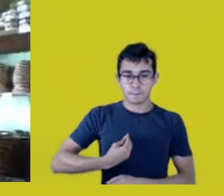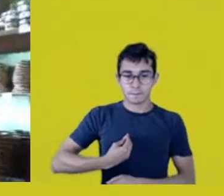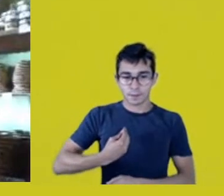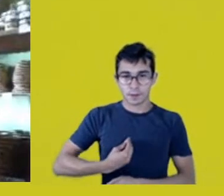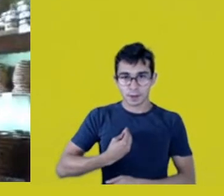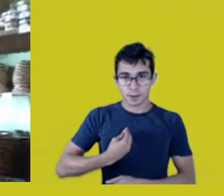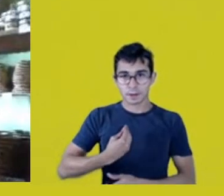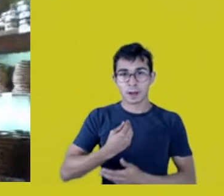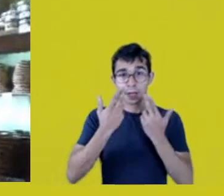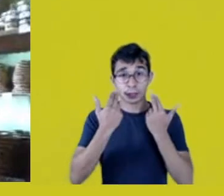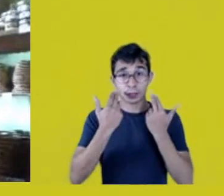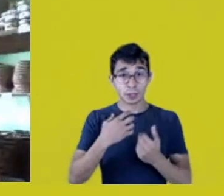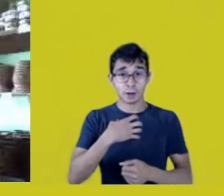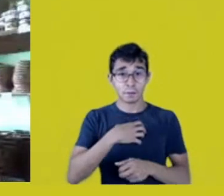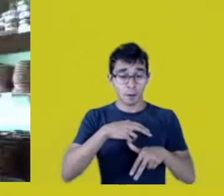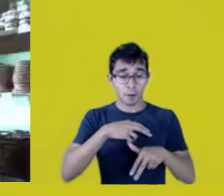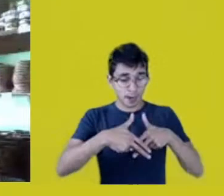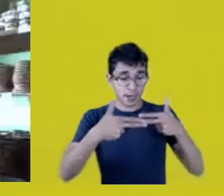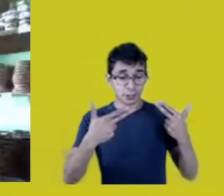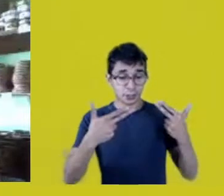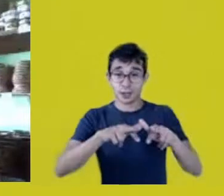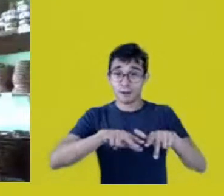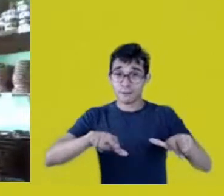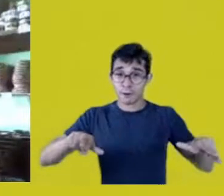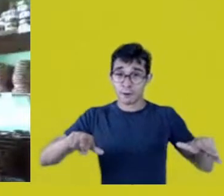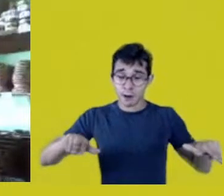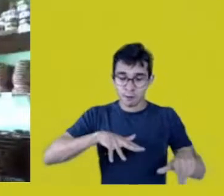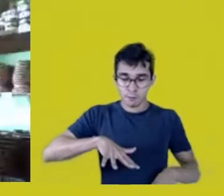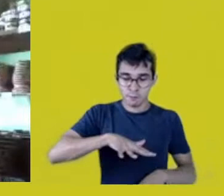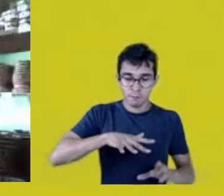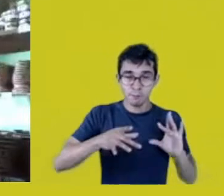and, at the same time, the territory. The territory is shelter,